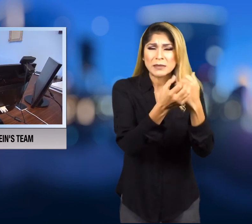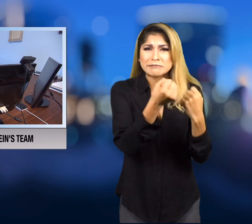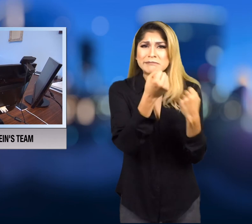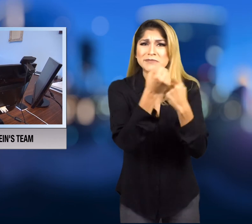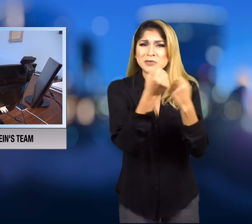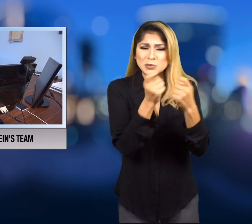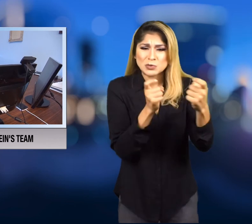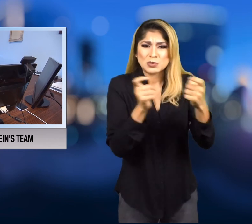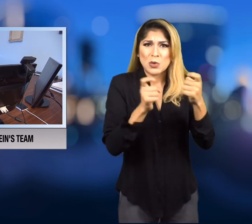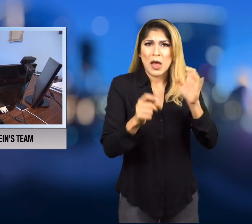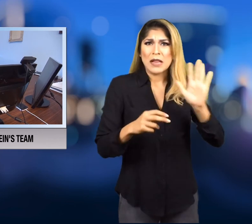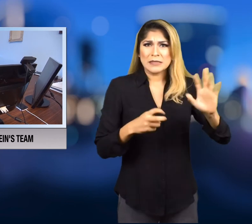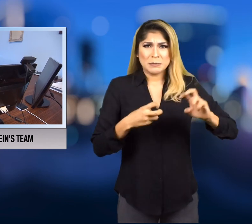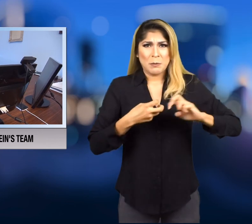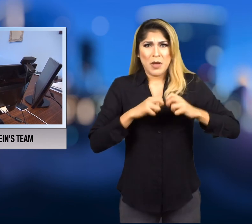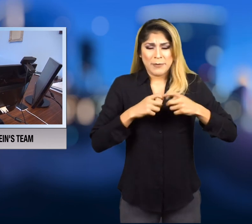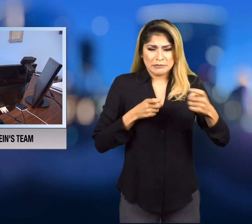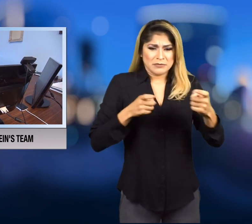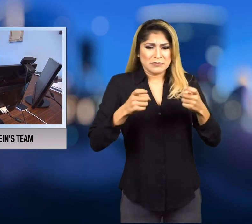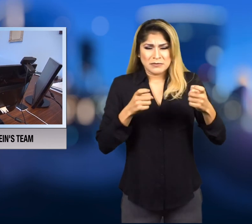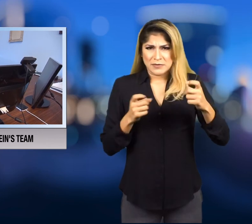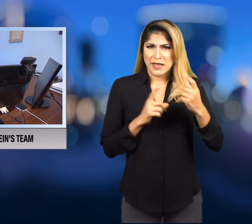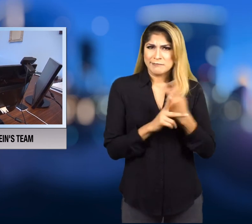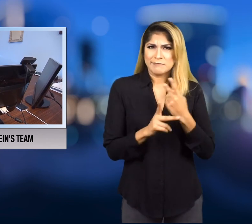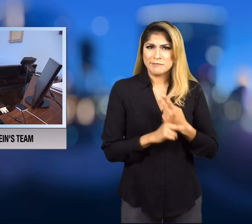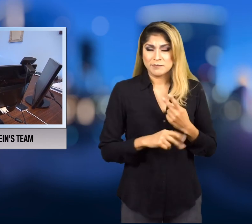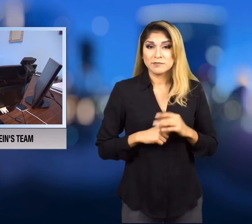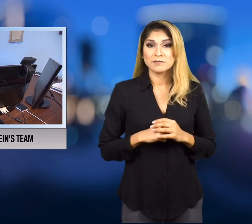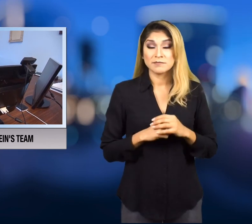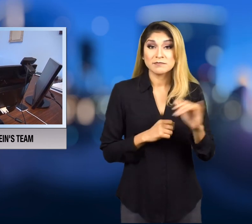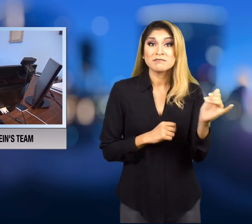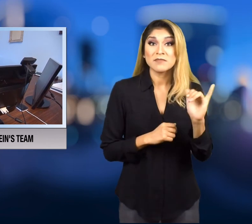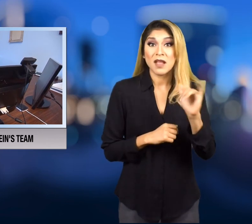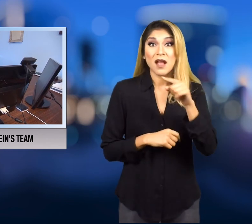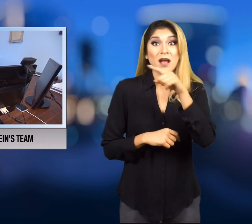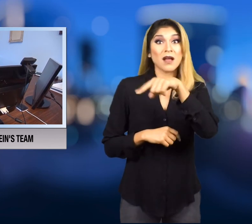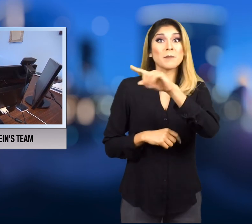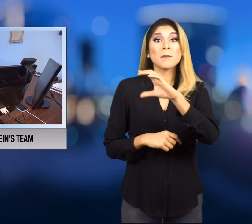professional help. An independent investigation